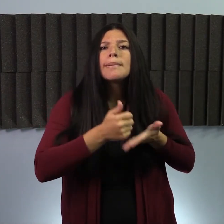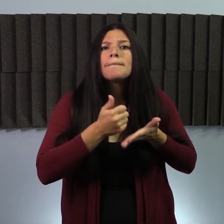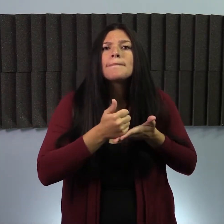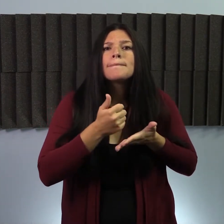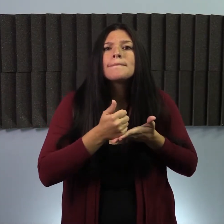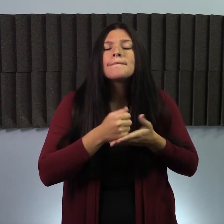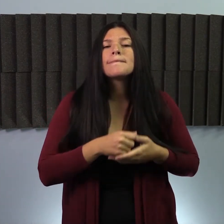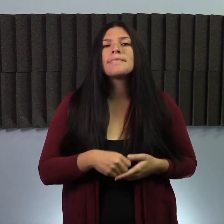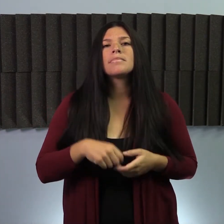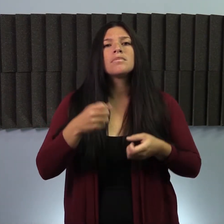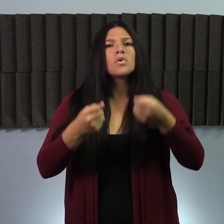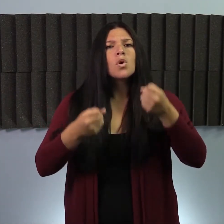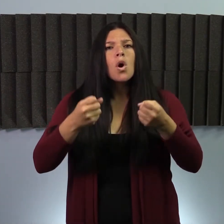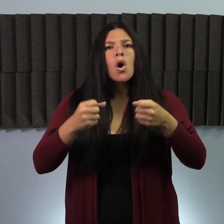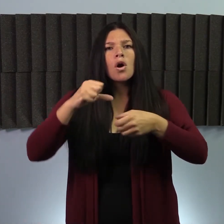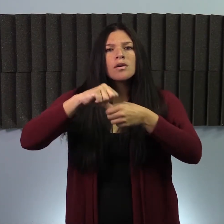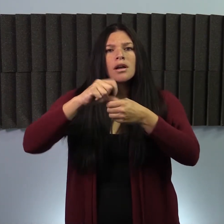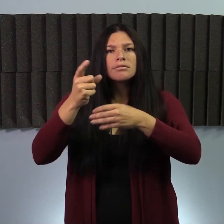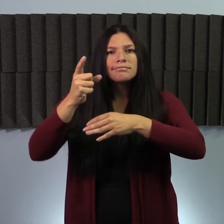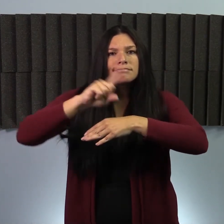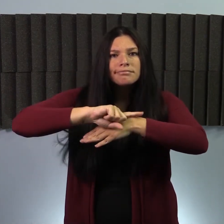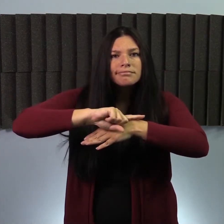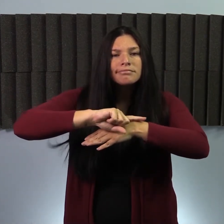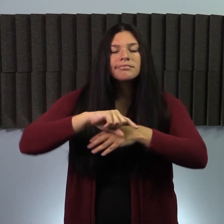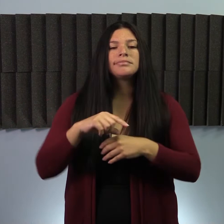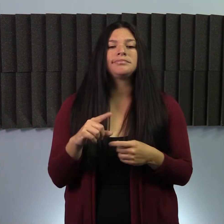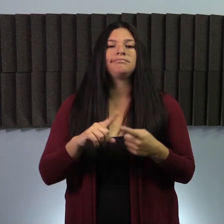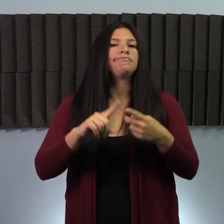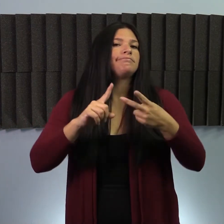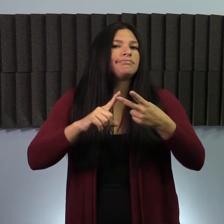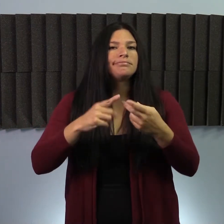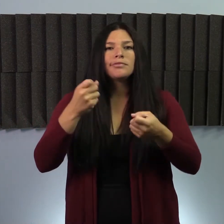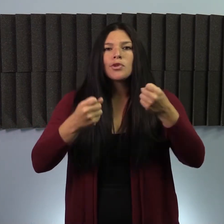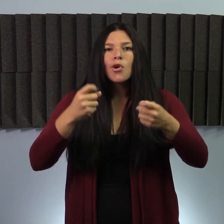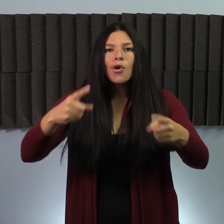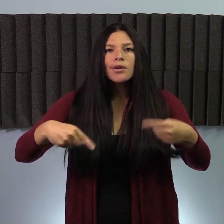let the police officer know what you might need. My car has run out of gas or I